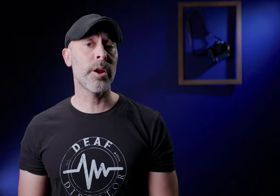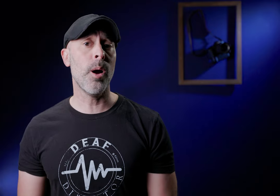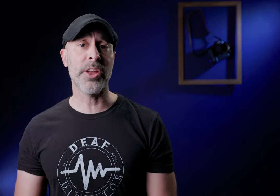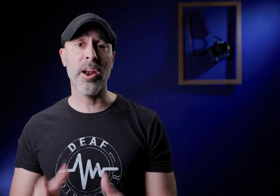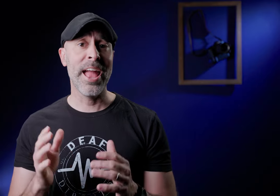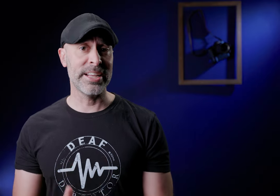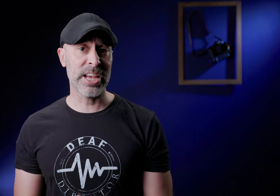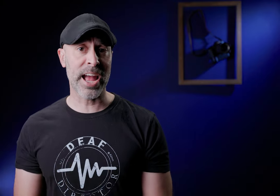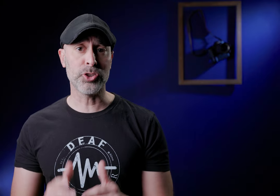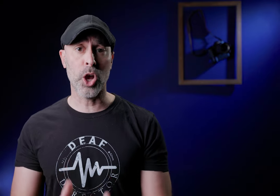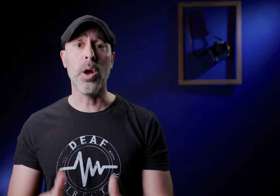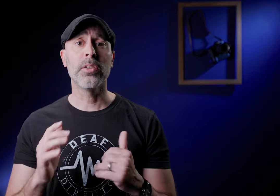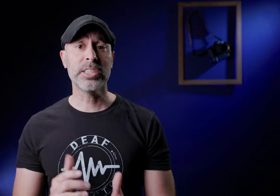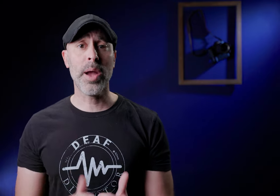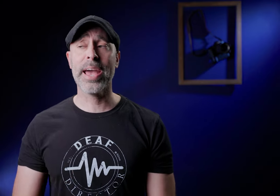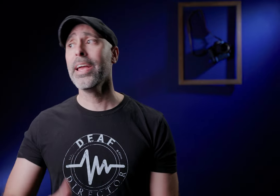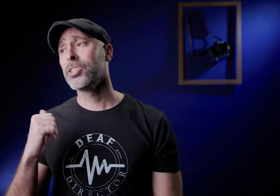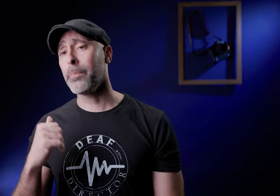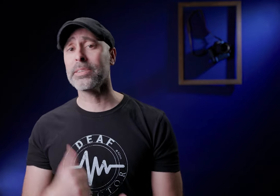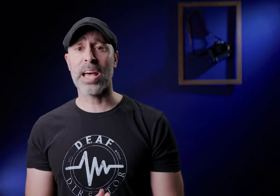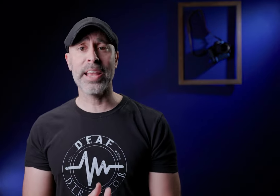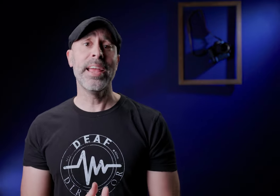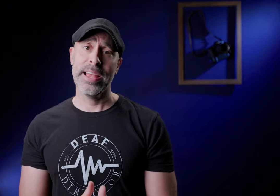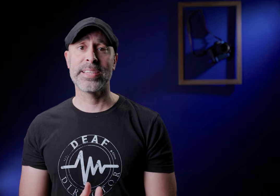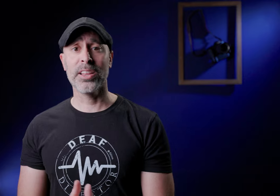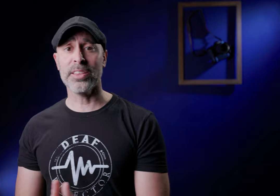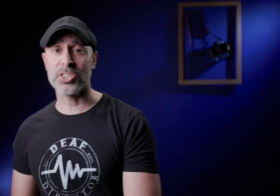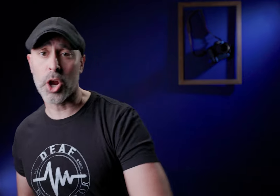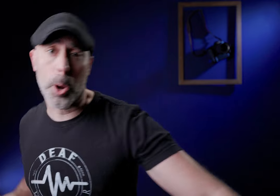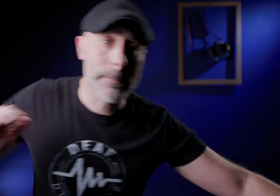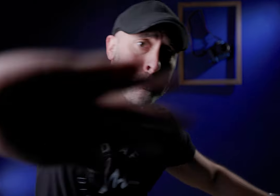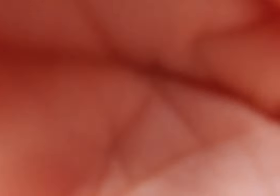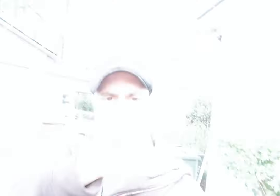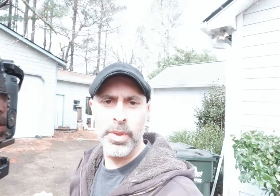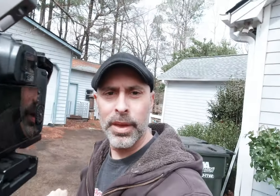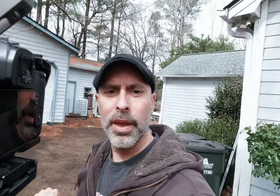go out there and check out so let's go ahead jump outside and take a look at this sucker